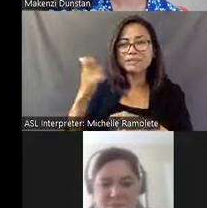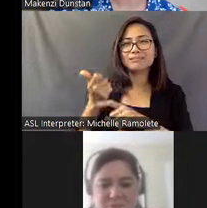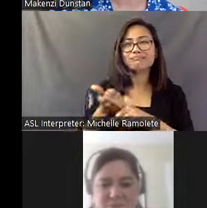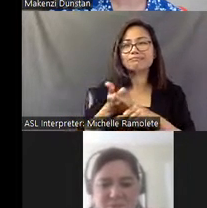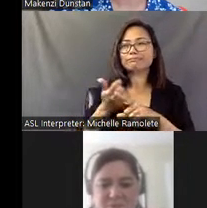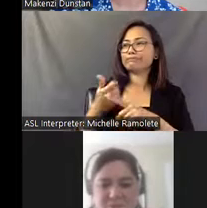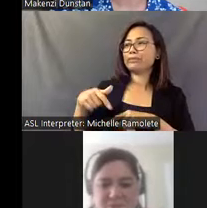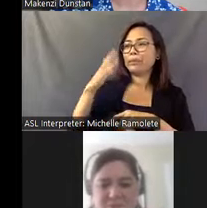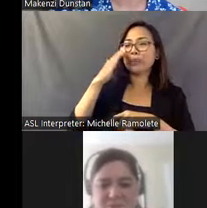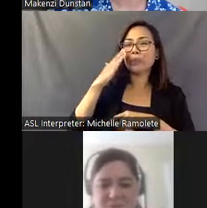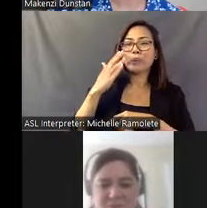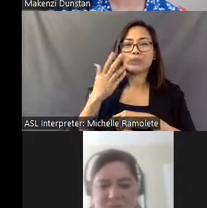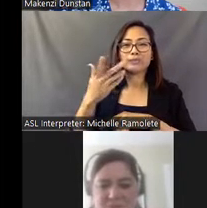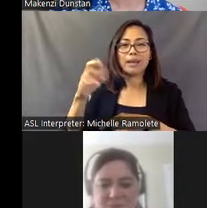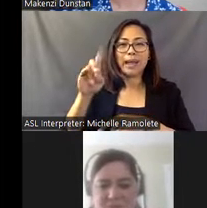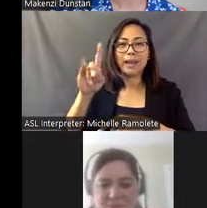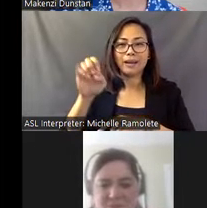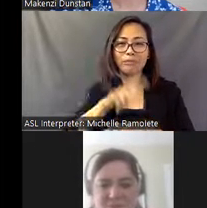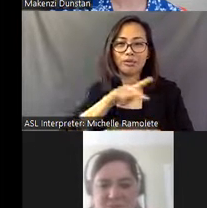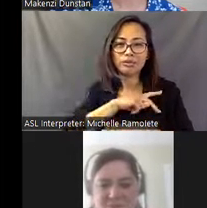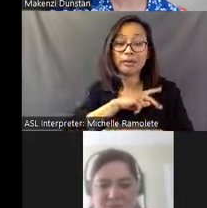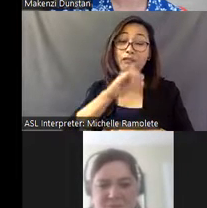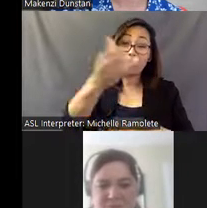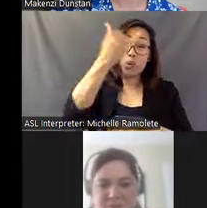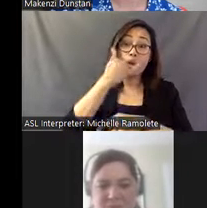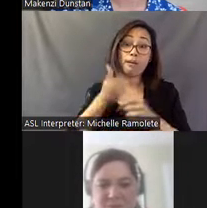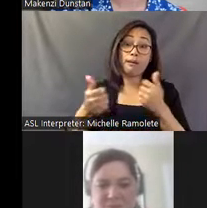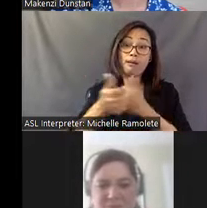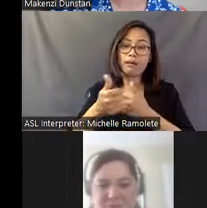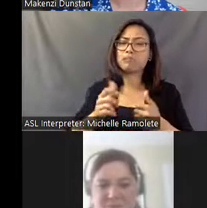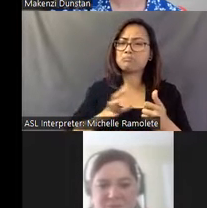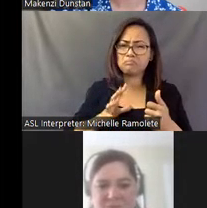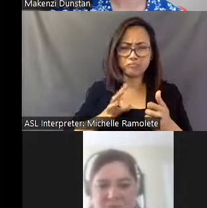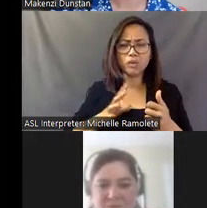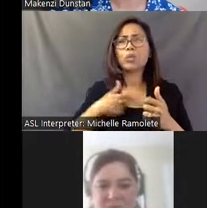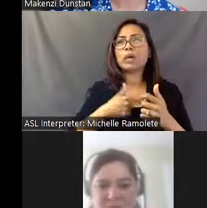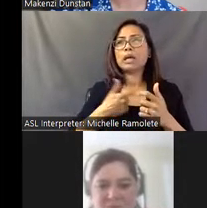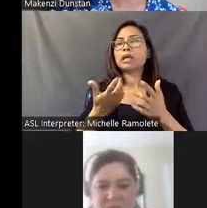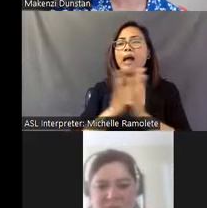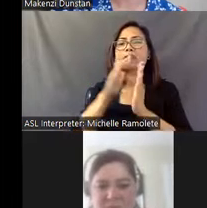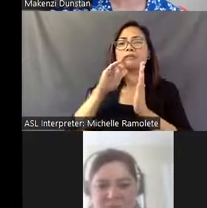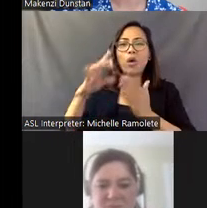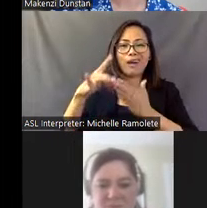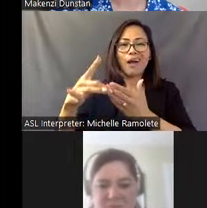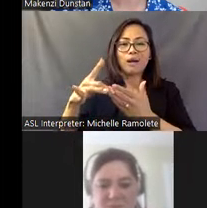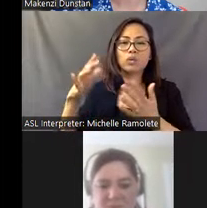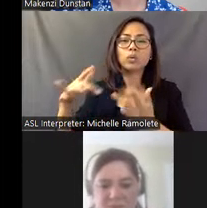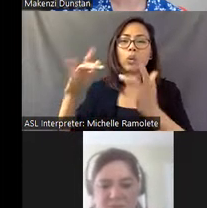If you call ahead, we usually ask for- like a guided tour with the professors or some